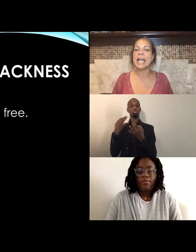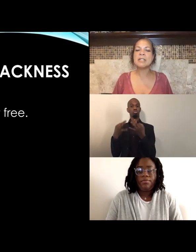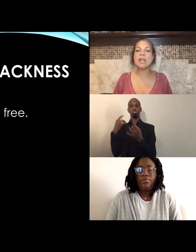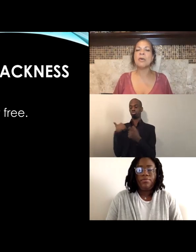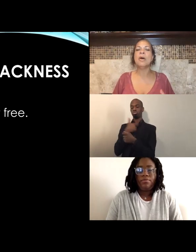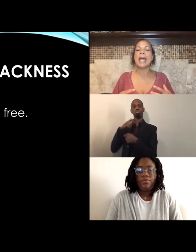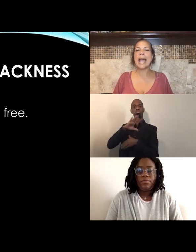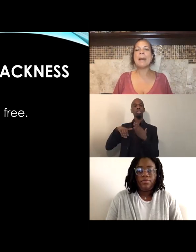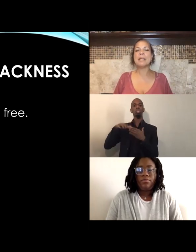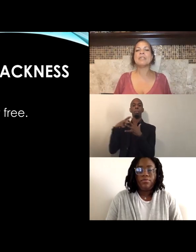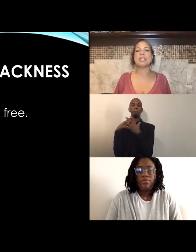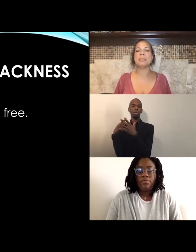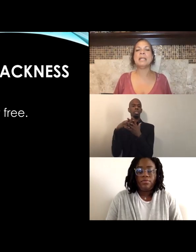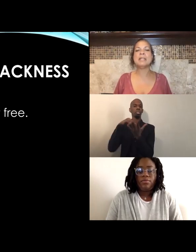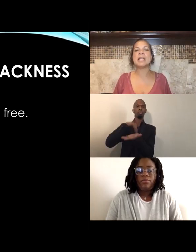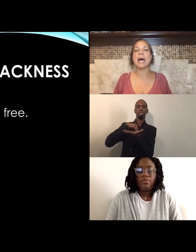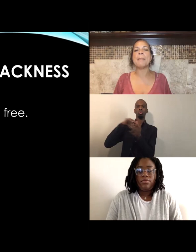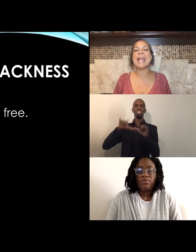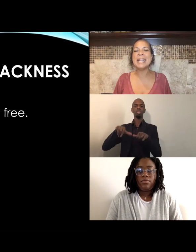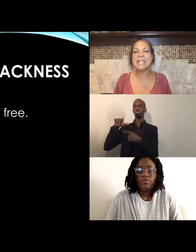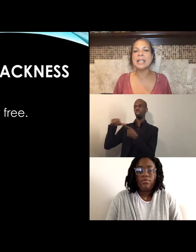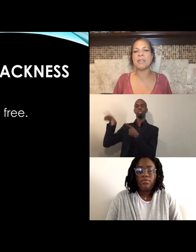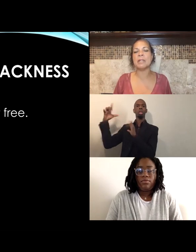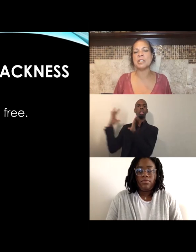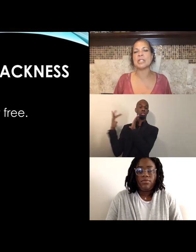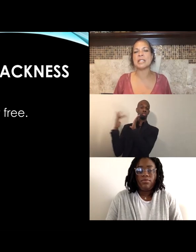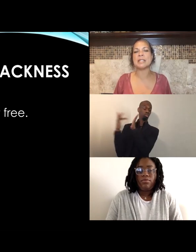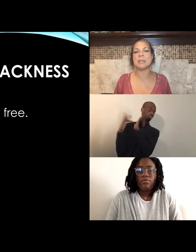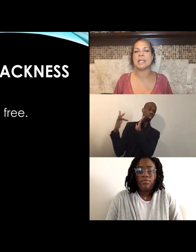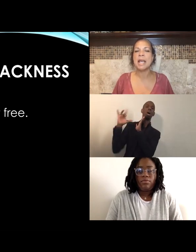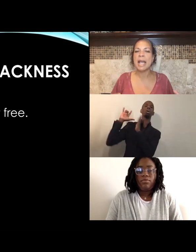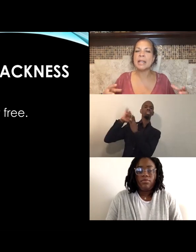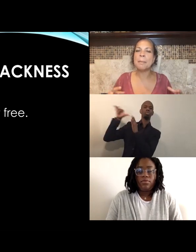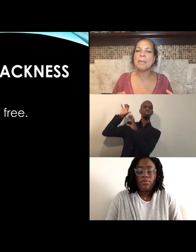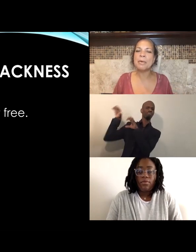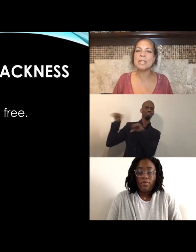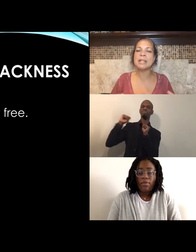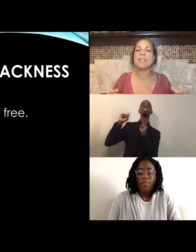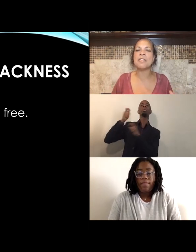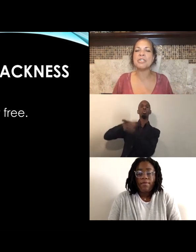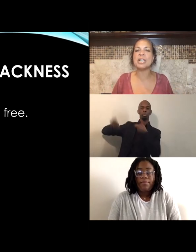And so abolition means the upending of unjust systems, and the building, the visioning,